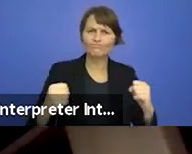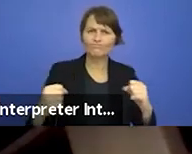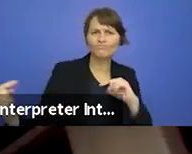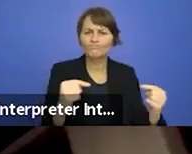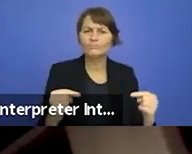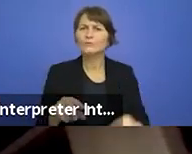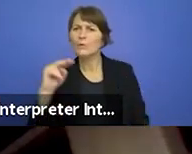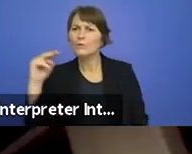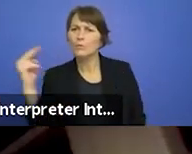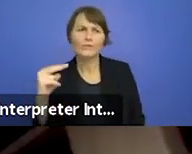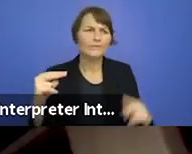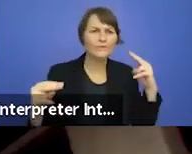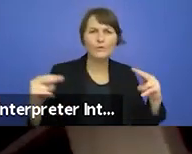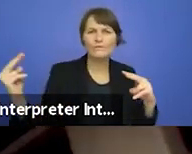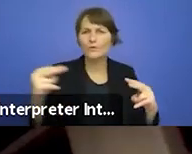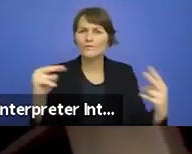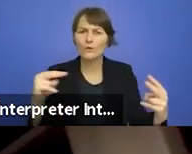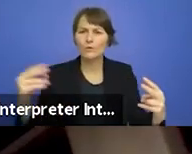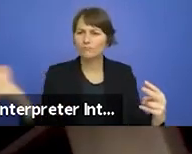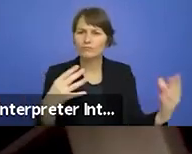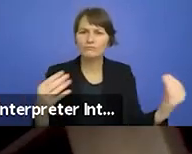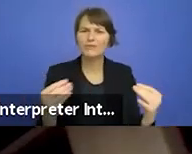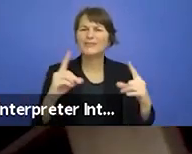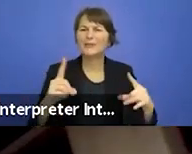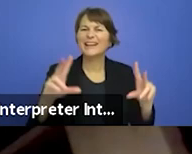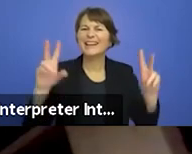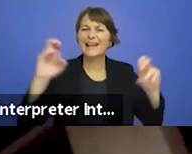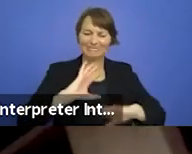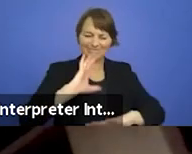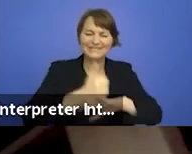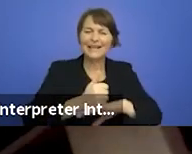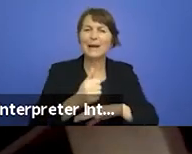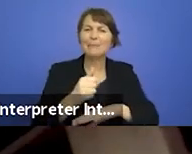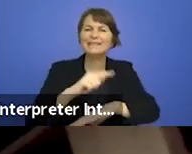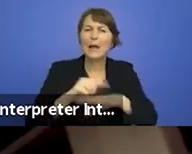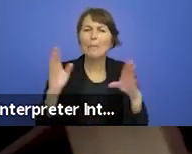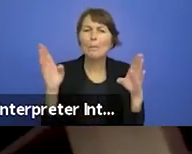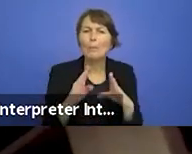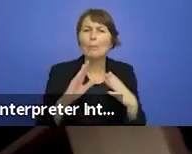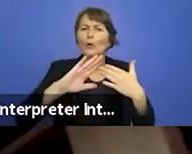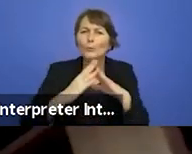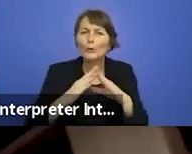to create a sort of temporary community, both on the stage and in the auditorium. But we also had